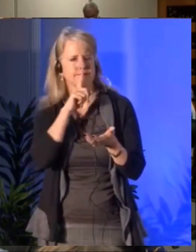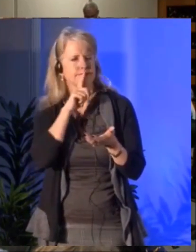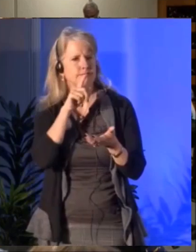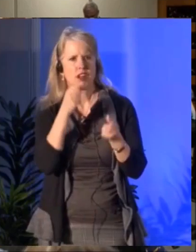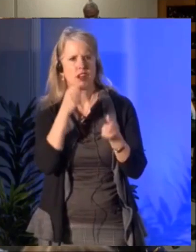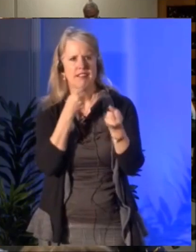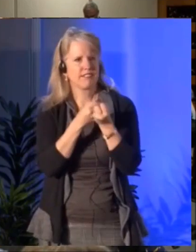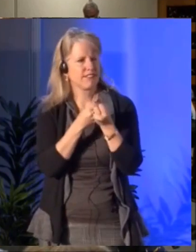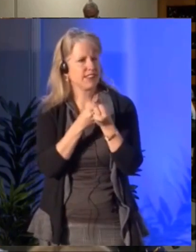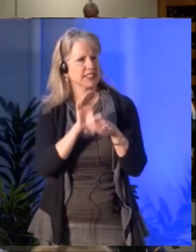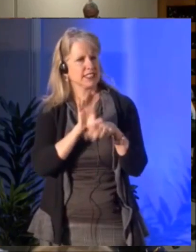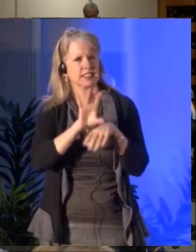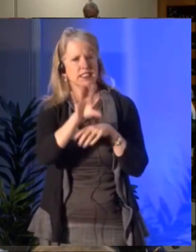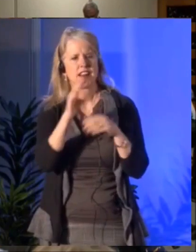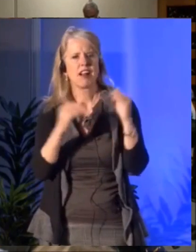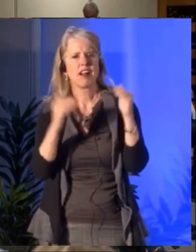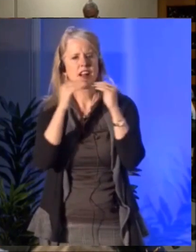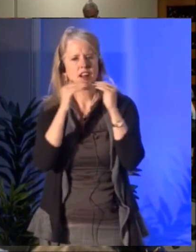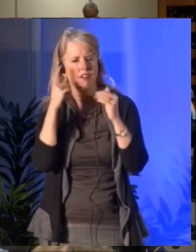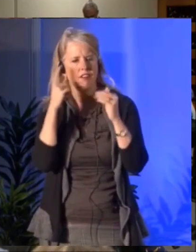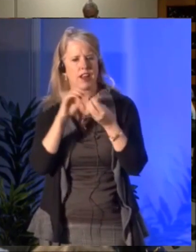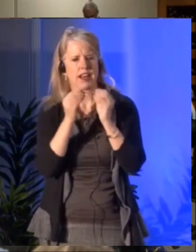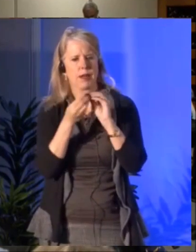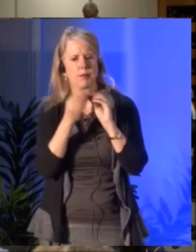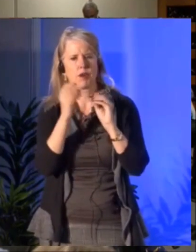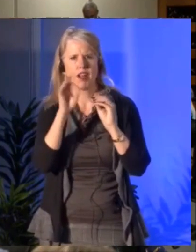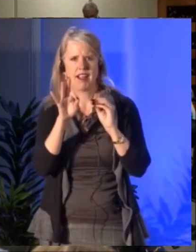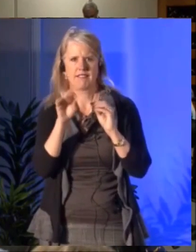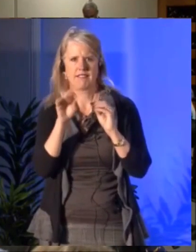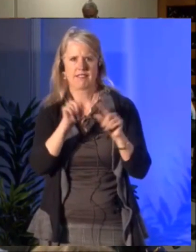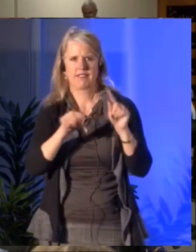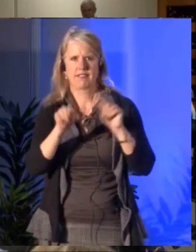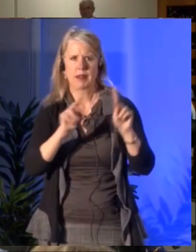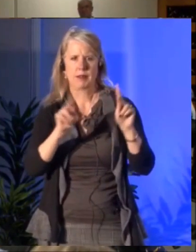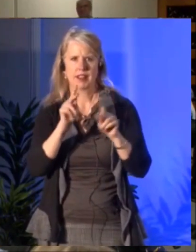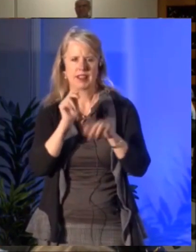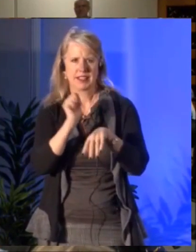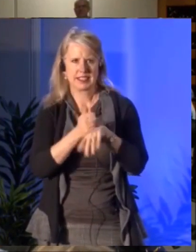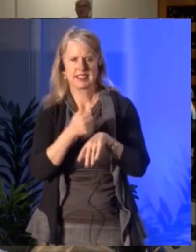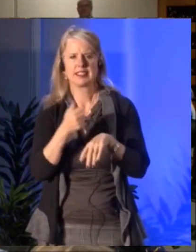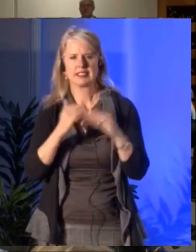in its new Ottawa Insights Platform. Thanks to the Canada Council's open data.